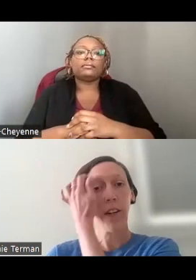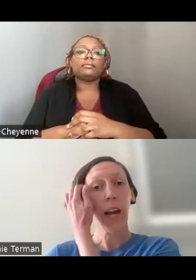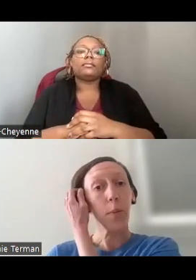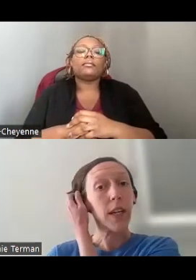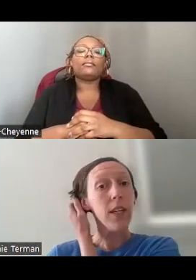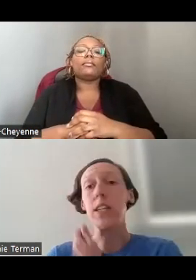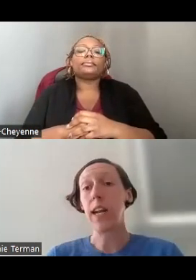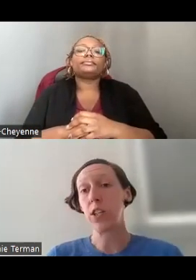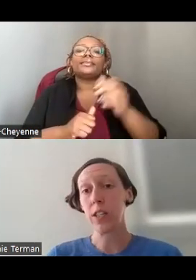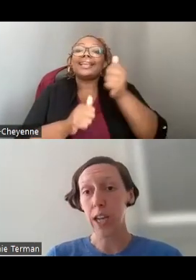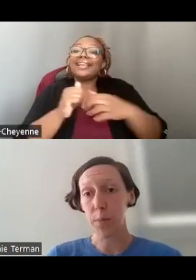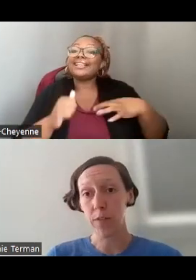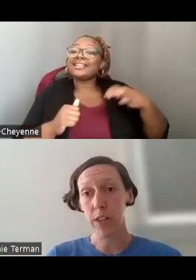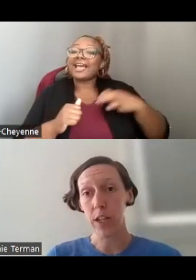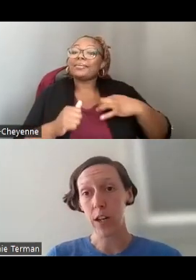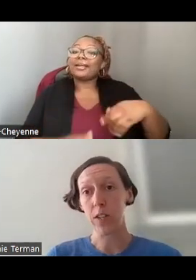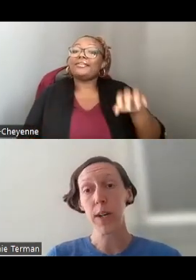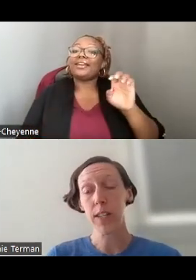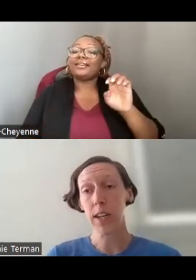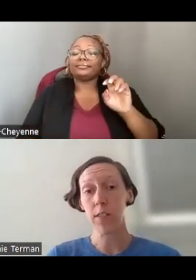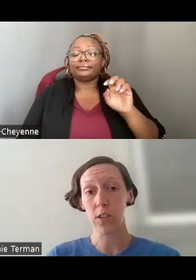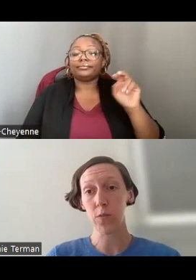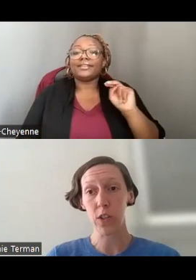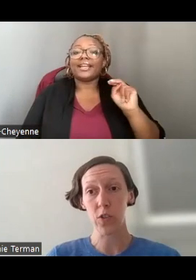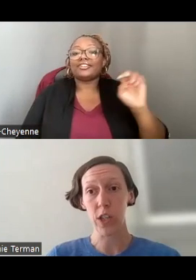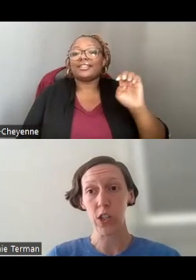EVERY APPLICANT TO THE NATIONAL ENDOWMENT FOR THE ARTS MUST HAVE CERTAIN REGISTRATIONS